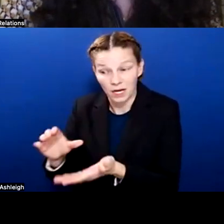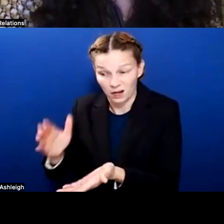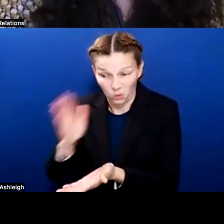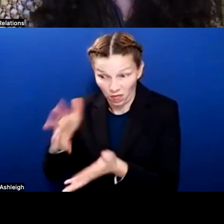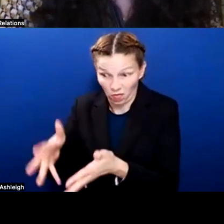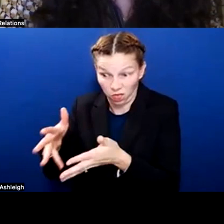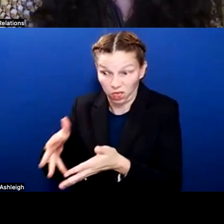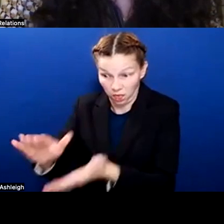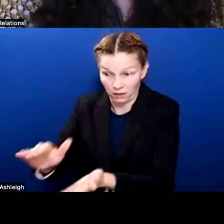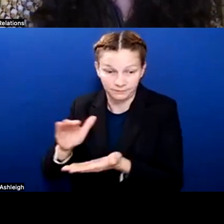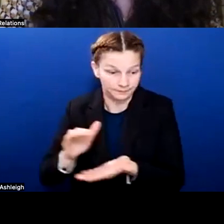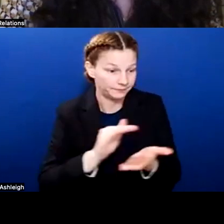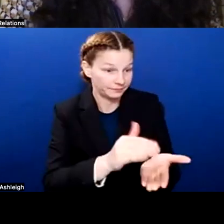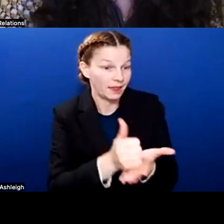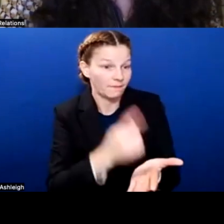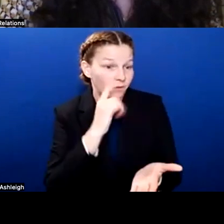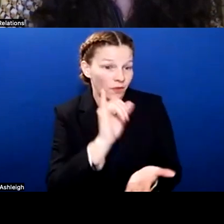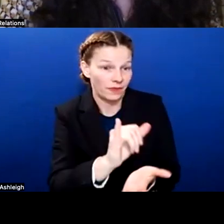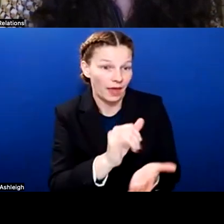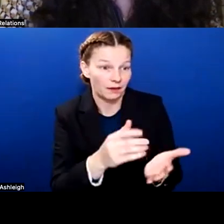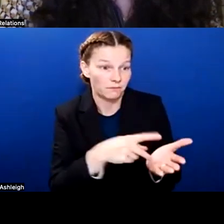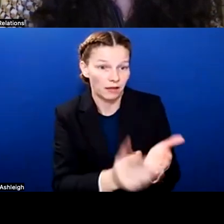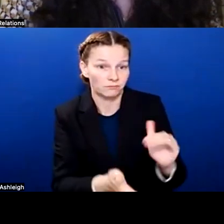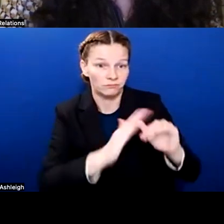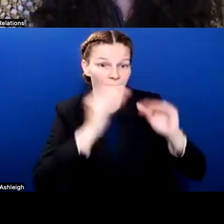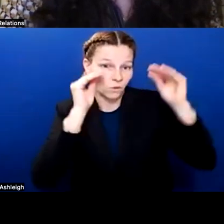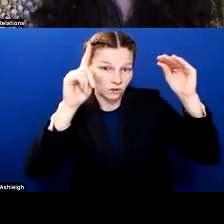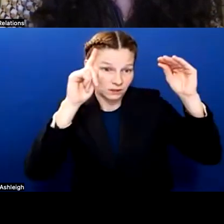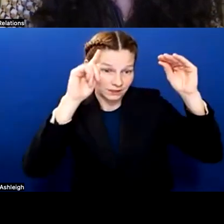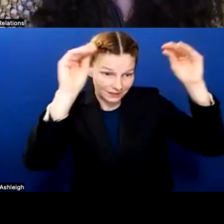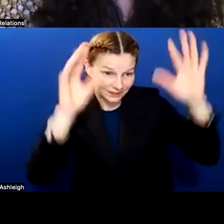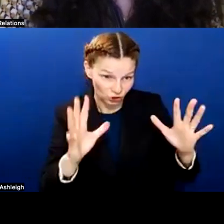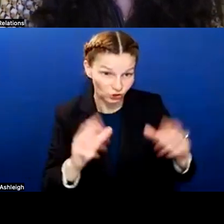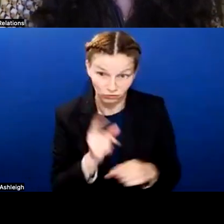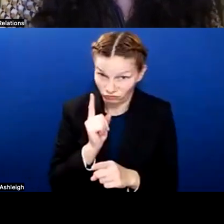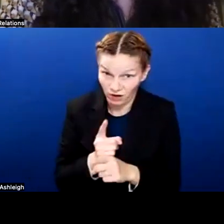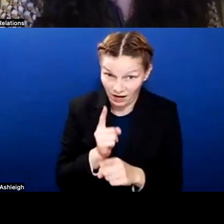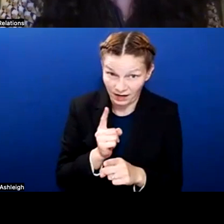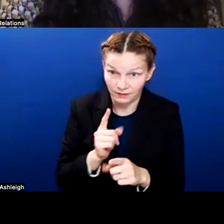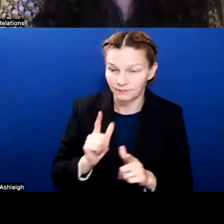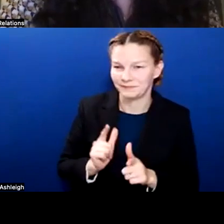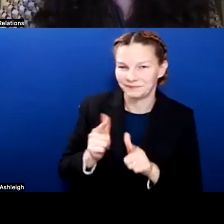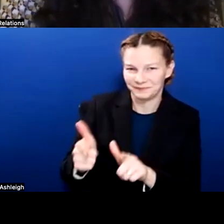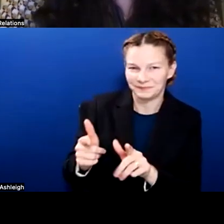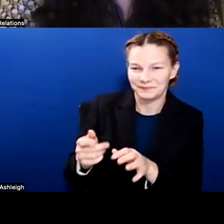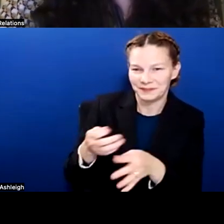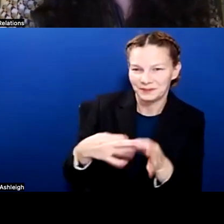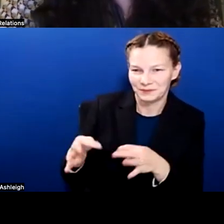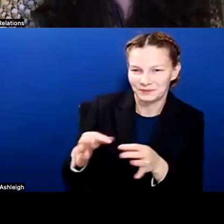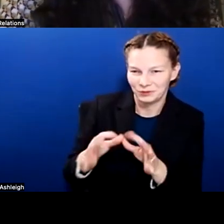Am I wrong about that, sir? You factored that in? You are correct sir. Well said for someone that's not a finance office. Thank you. sir.